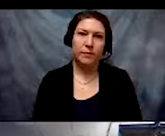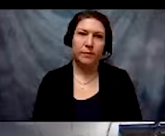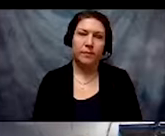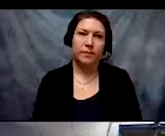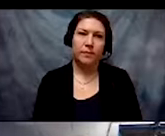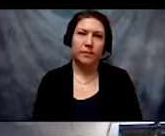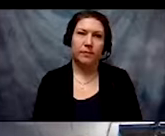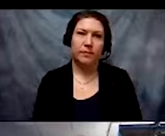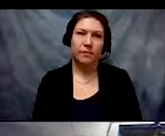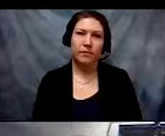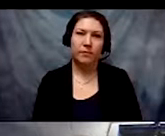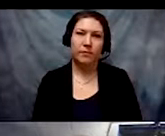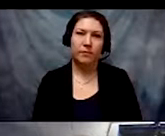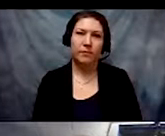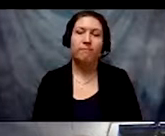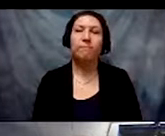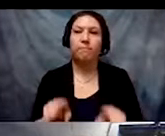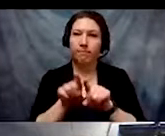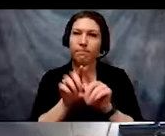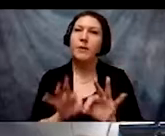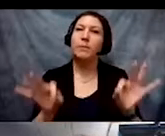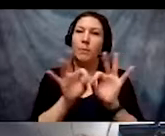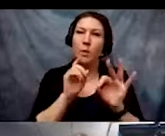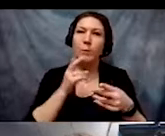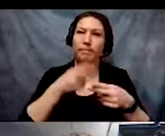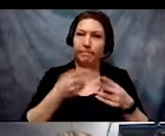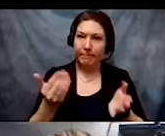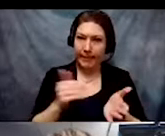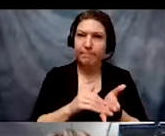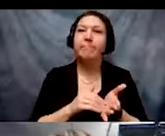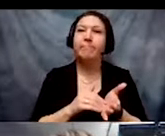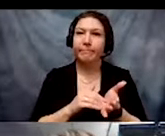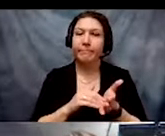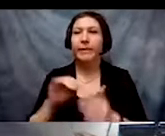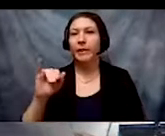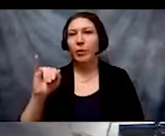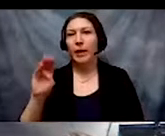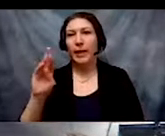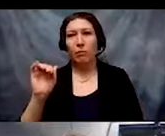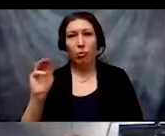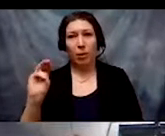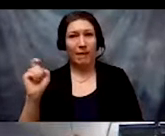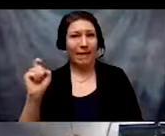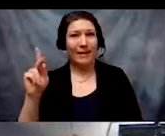It bears repeating the statistic that Ibram X. Kendi said earlier.